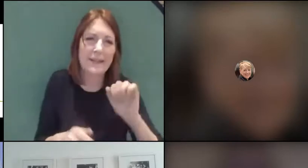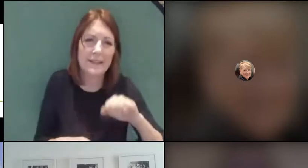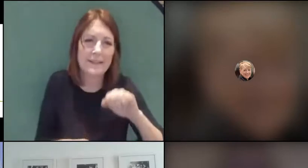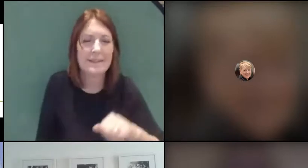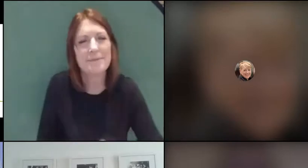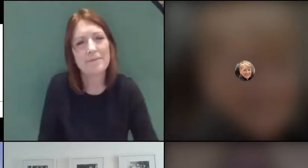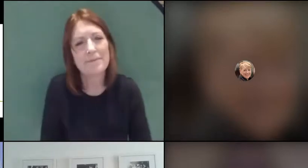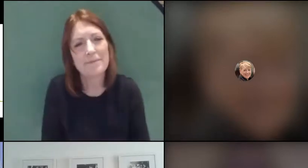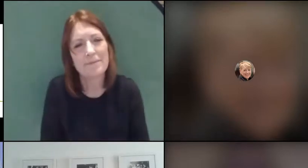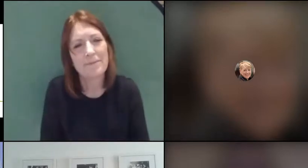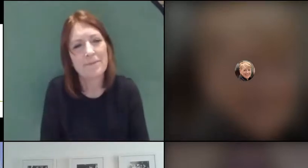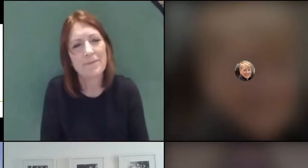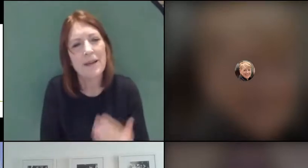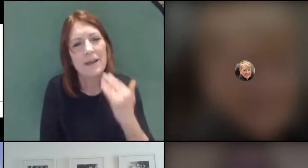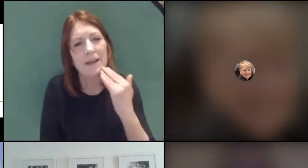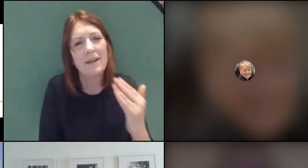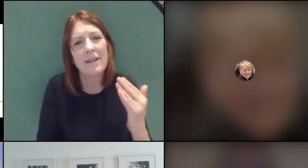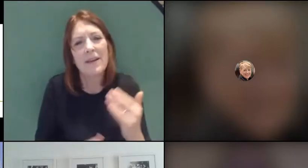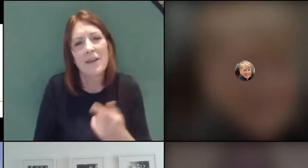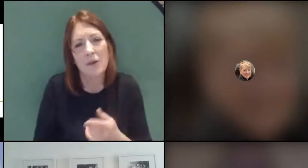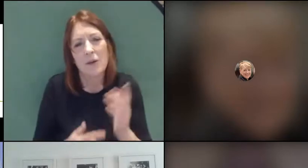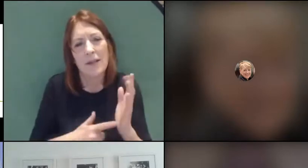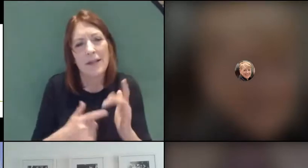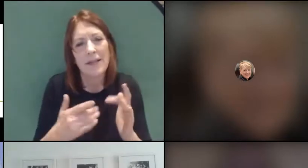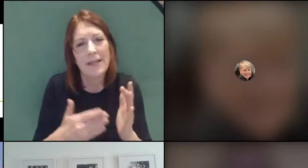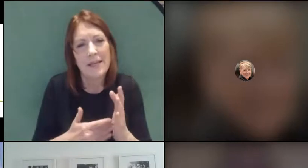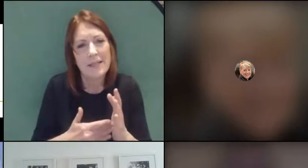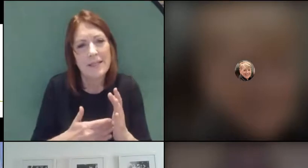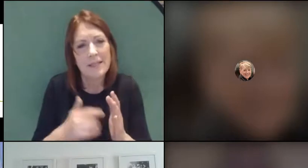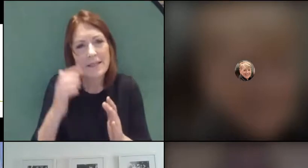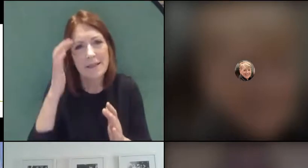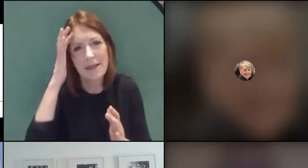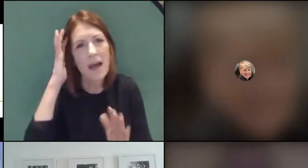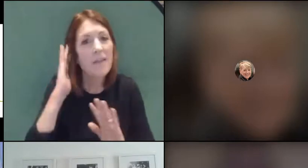Thank you very much indeed Liz. I don't think we've got any more